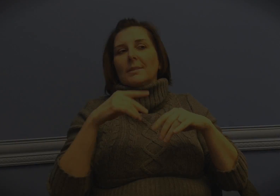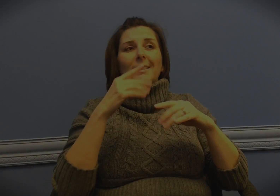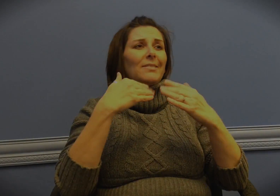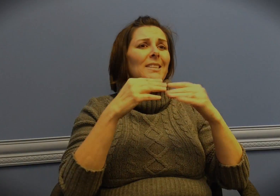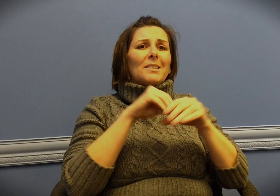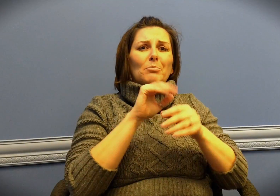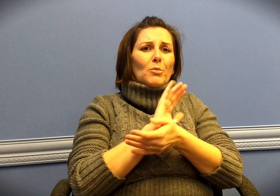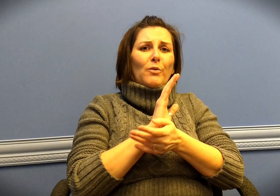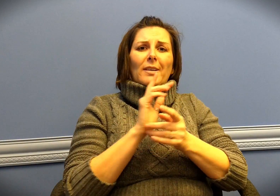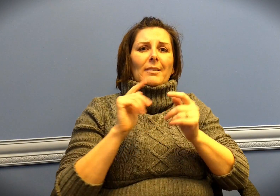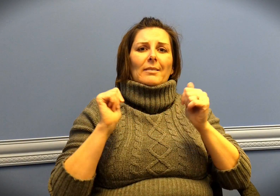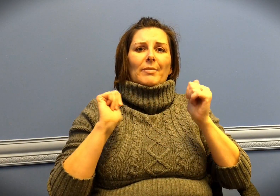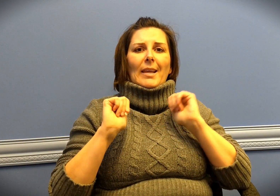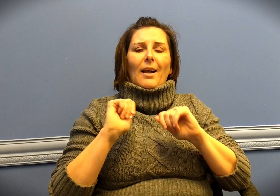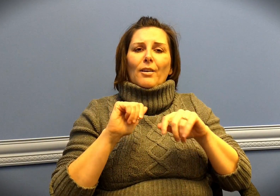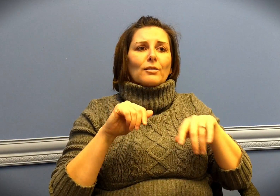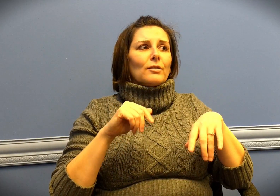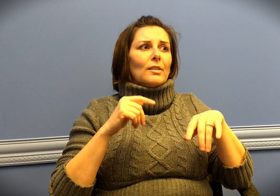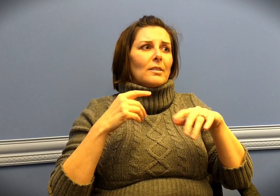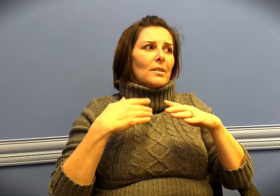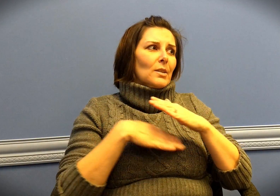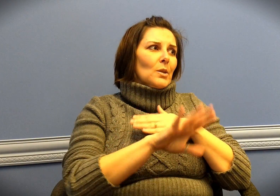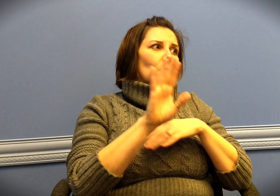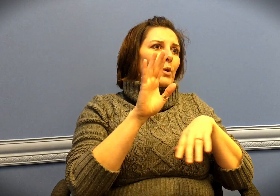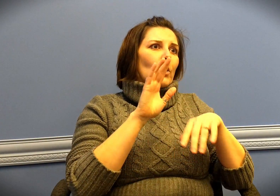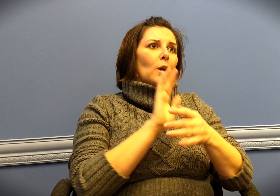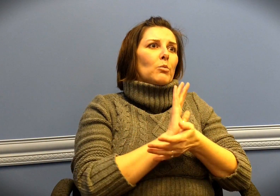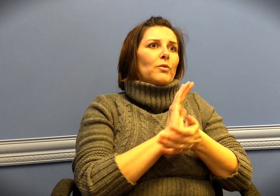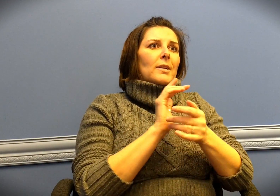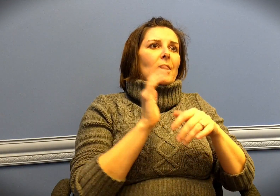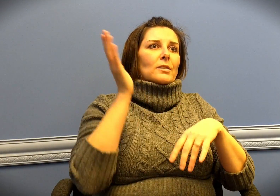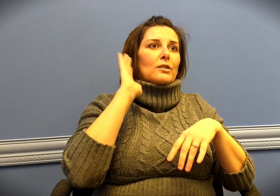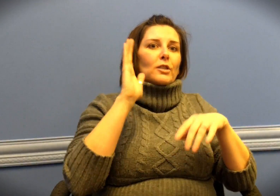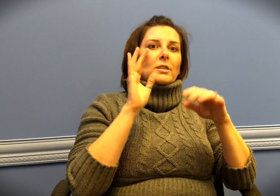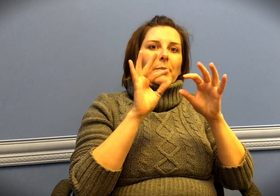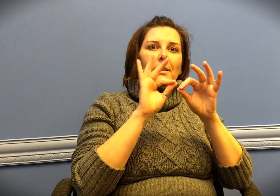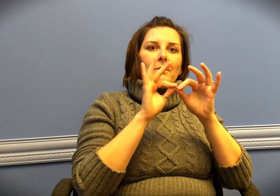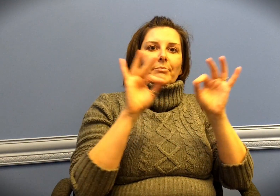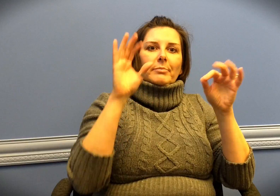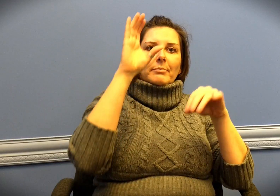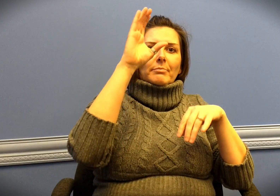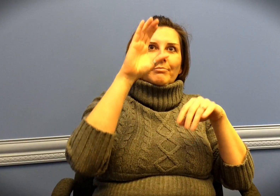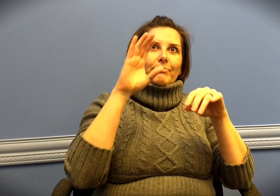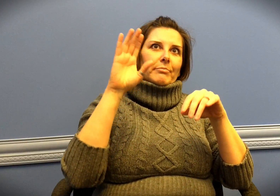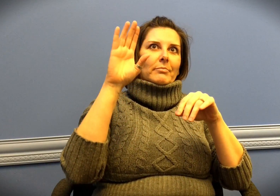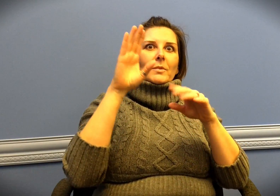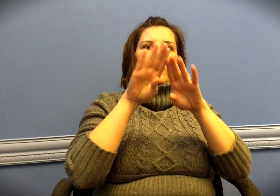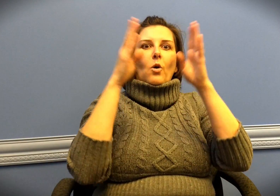This is similar in all kinds of places. Even going into a movie theater -- going to see a movie.